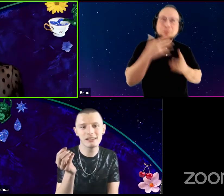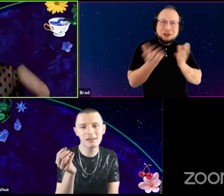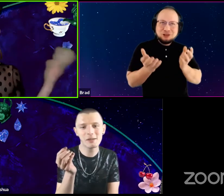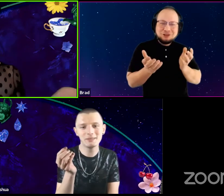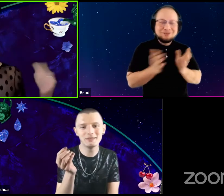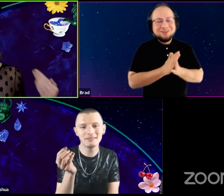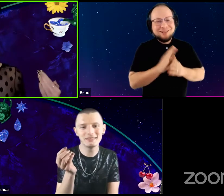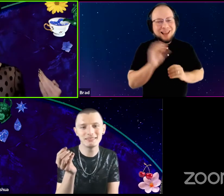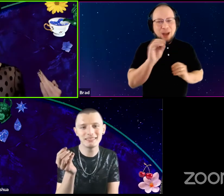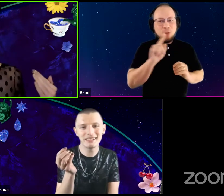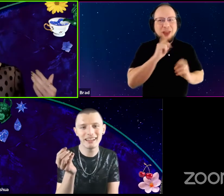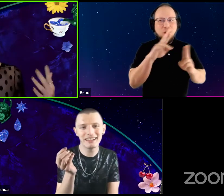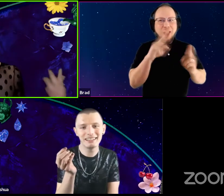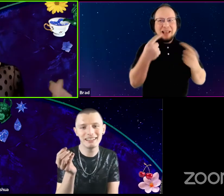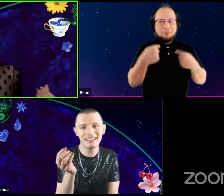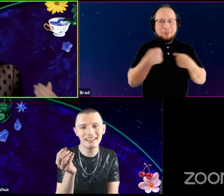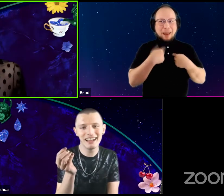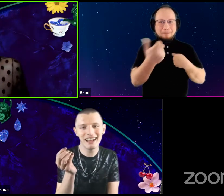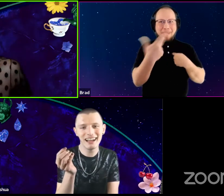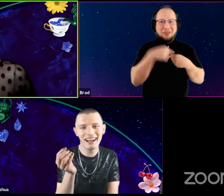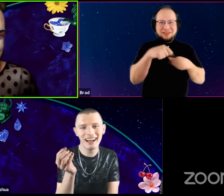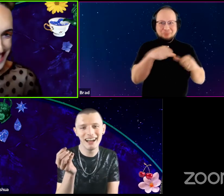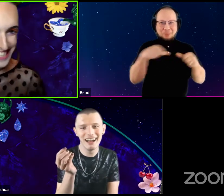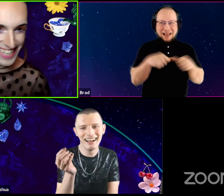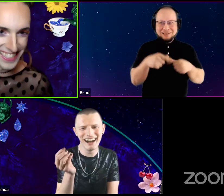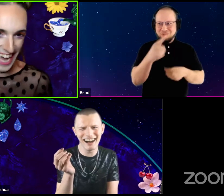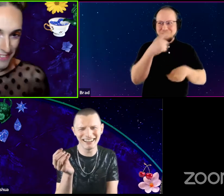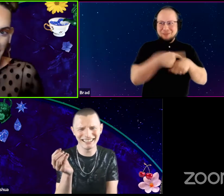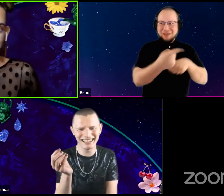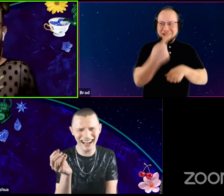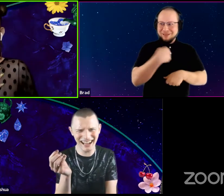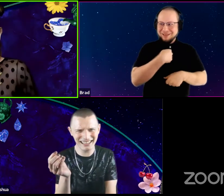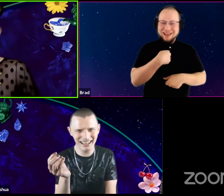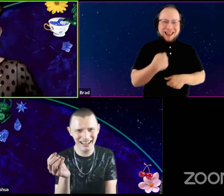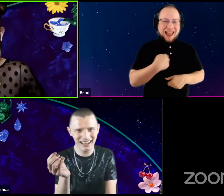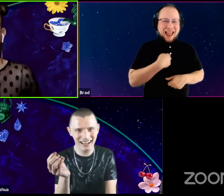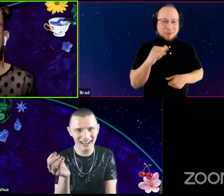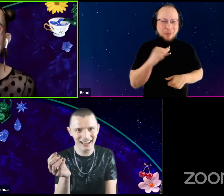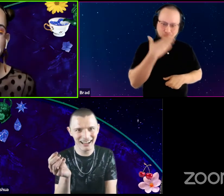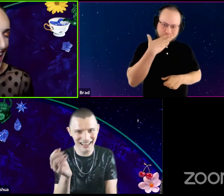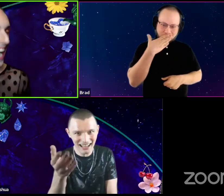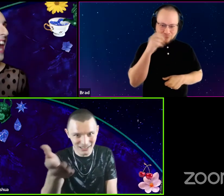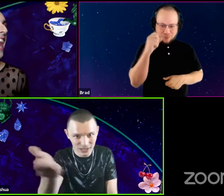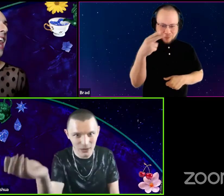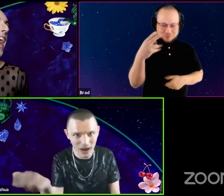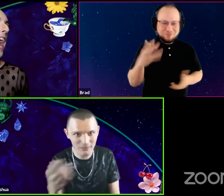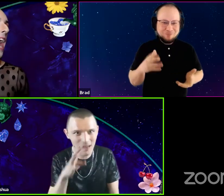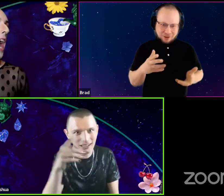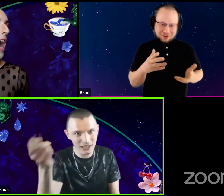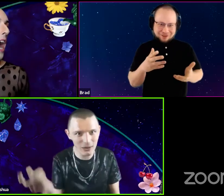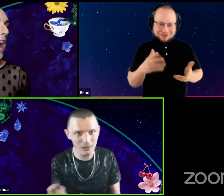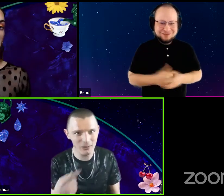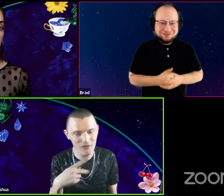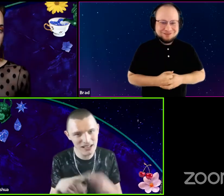No one ever really asks me questions back in this space. And so I'm like, oh. Yes, you I'm talking to you.